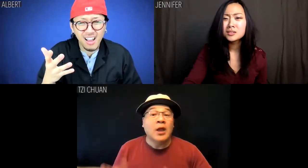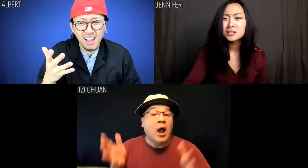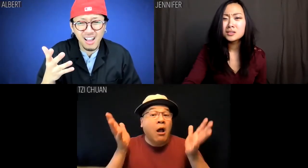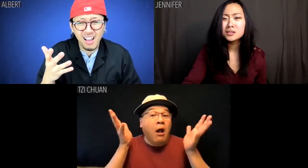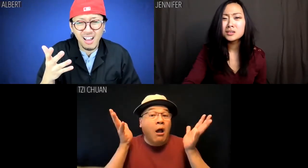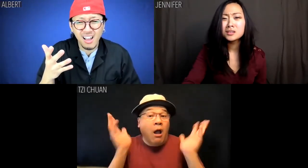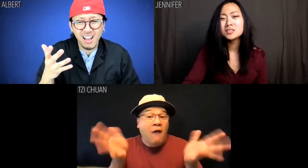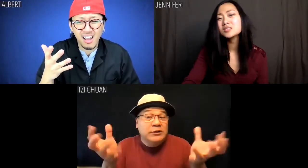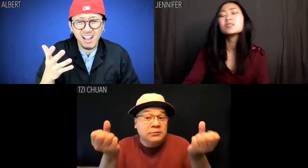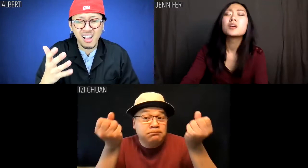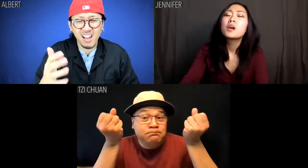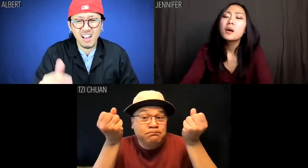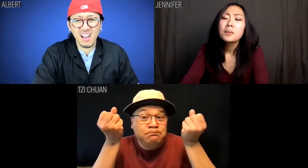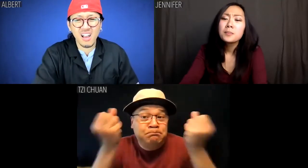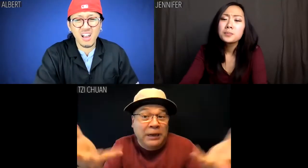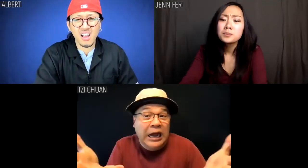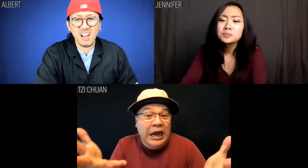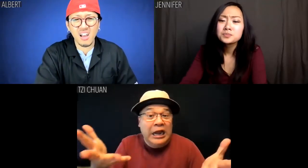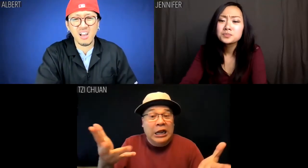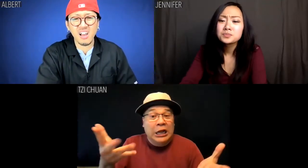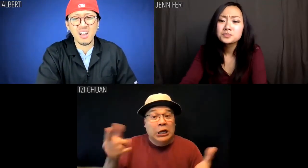Tzi Chuan: Off of many conversations.